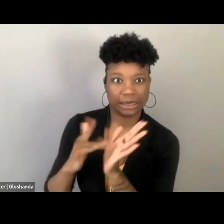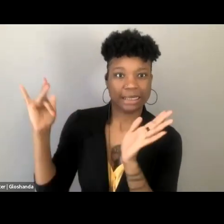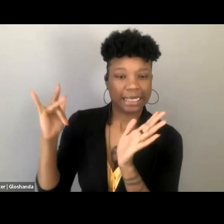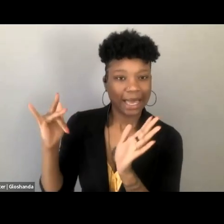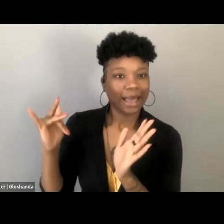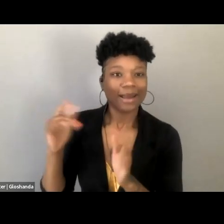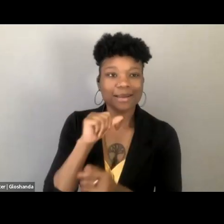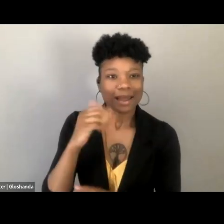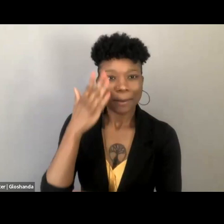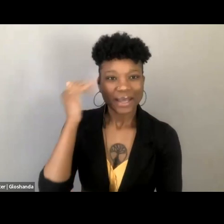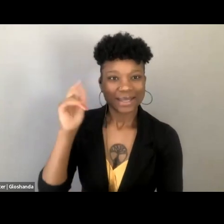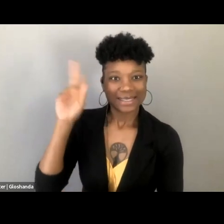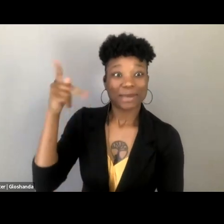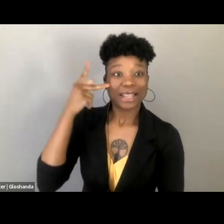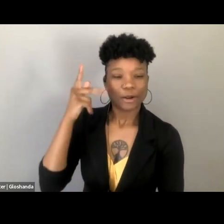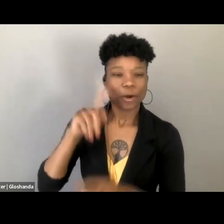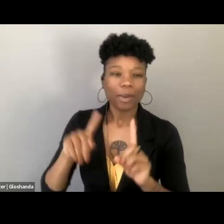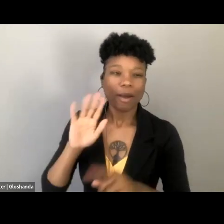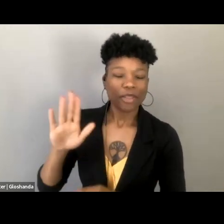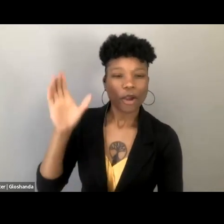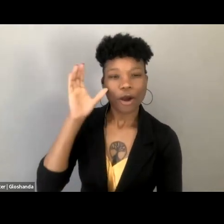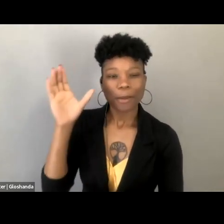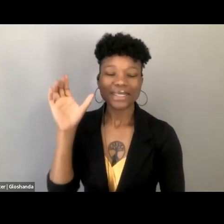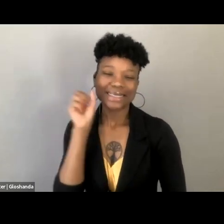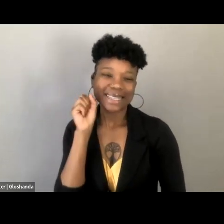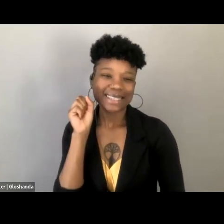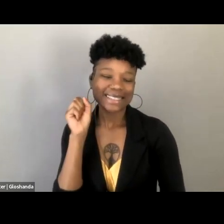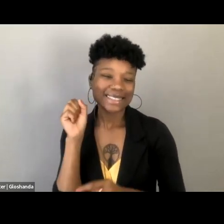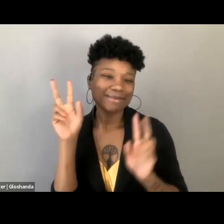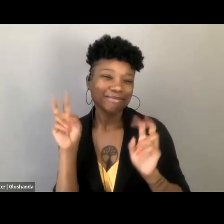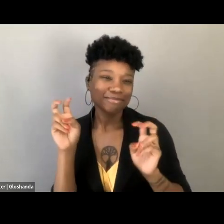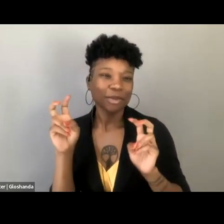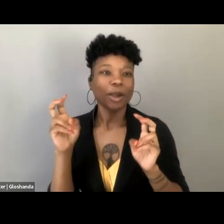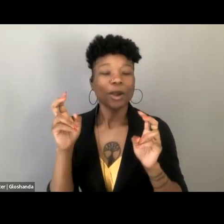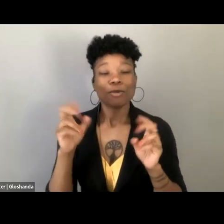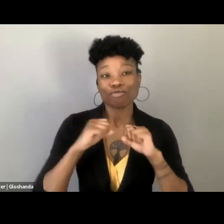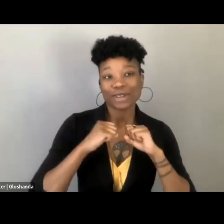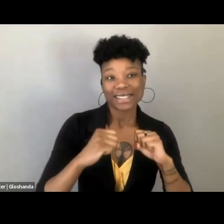because of course, this is just the common sense protection of innocent children, and also the innocent white woman,